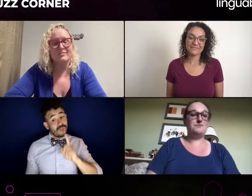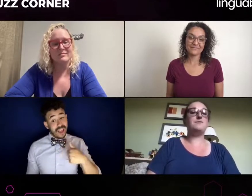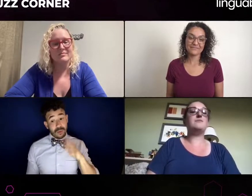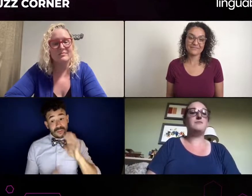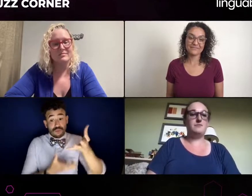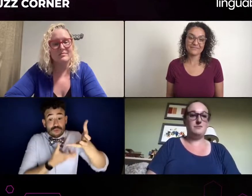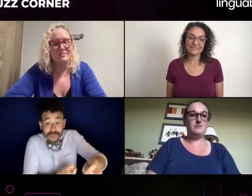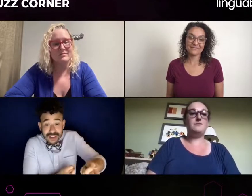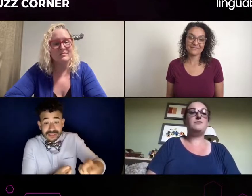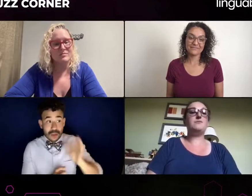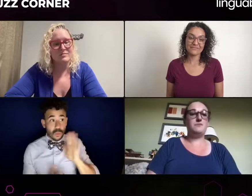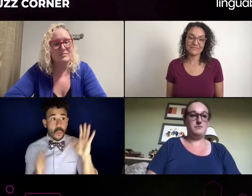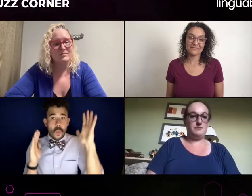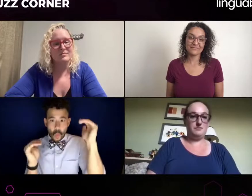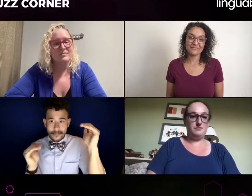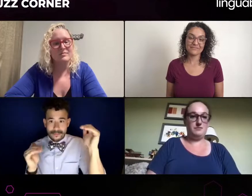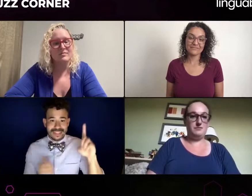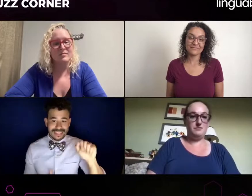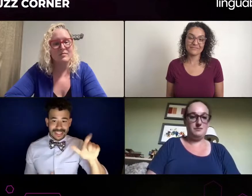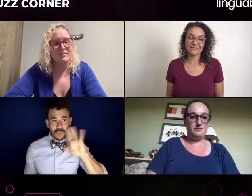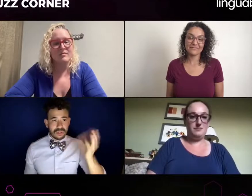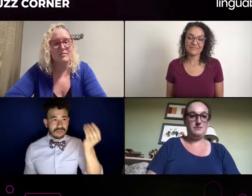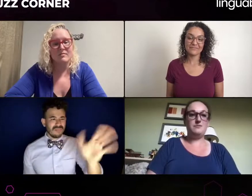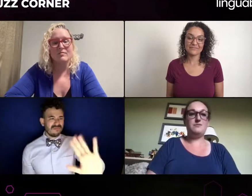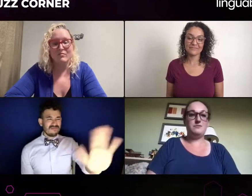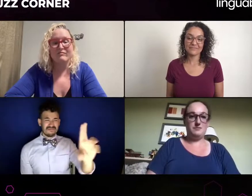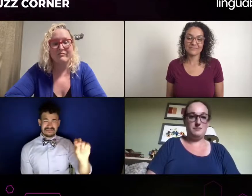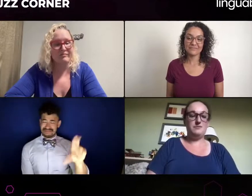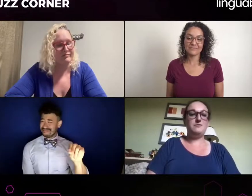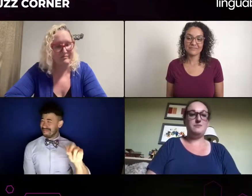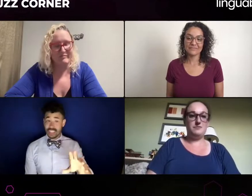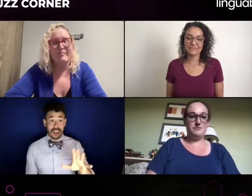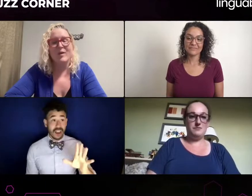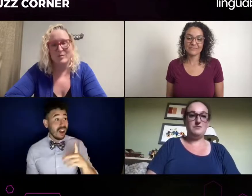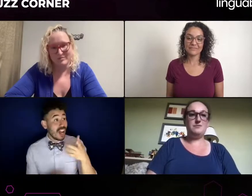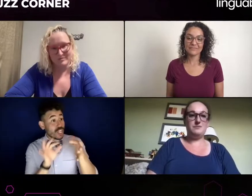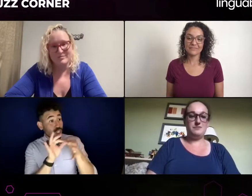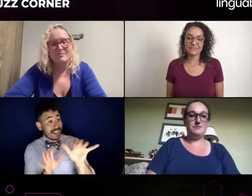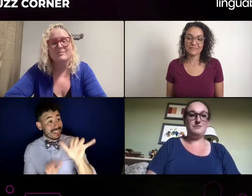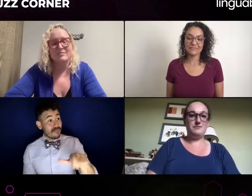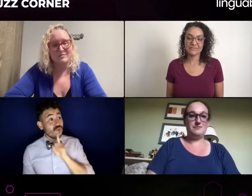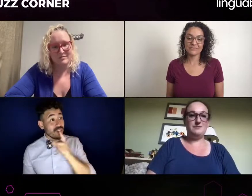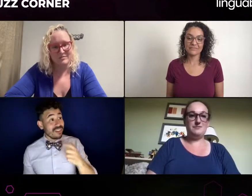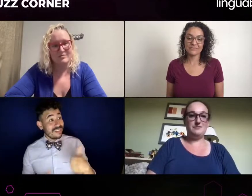OK, someone else has raised their hand. Why don't you go ahead and ask your question?